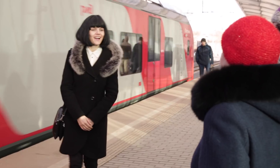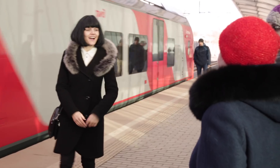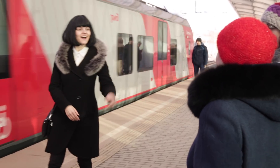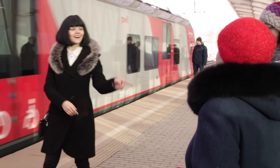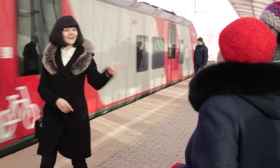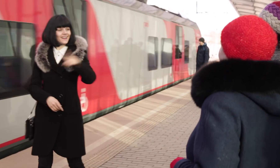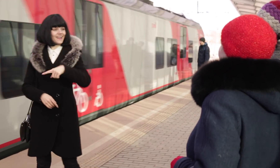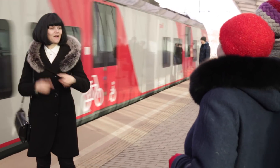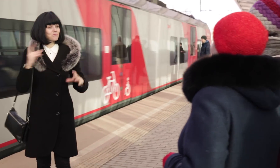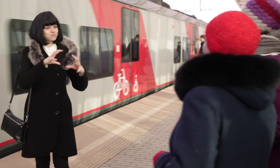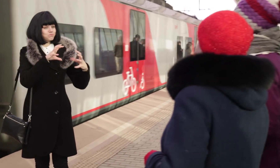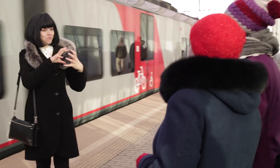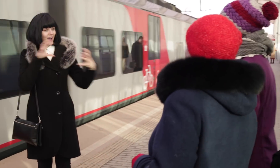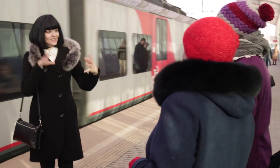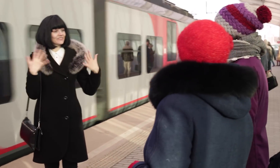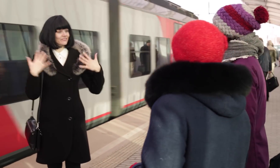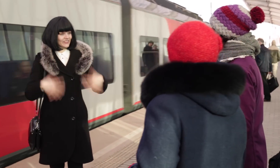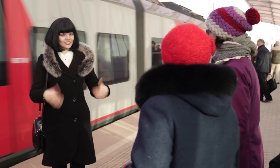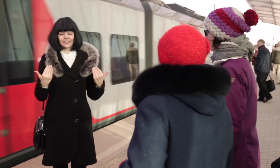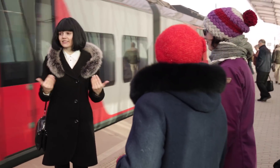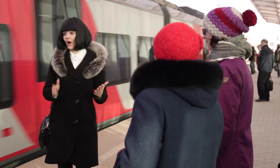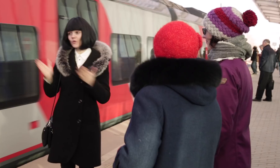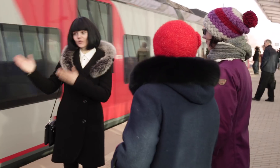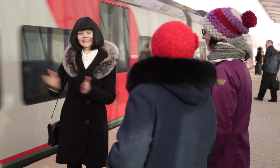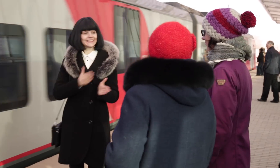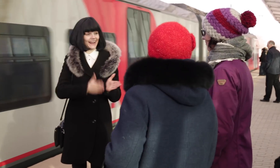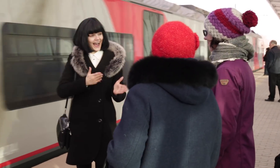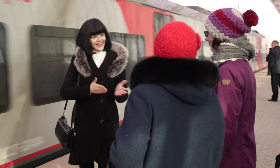We’ve done riding on the bus, next we’re getting on the metro.